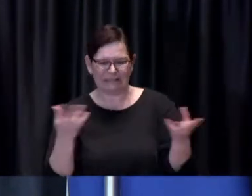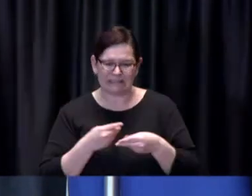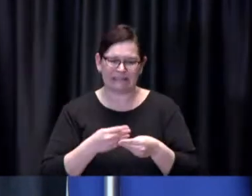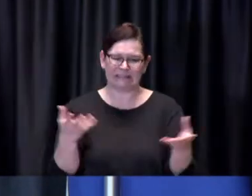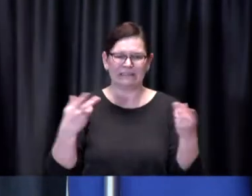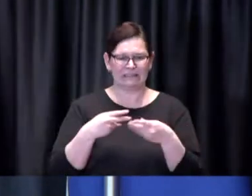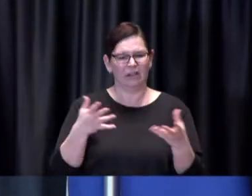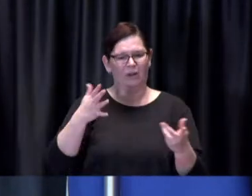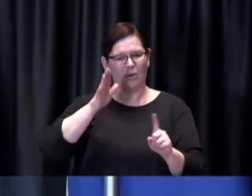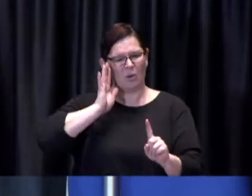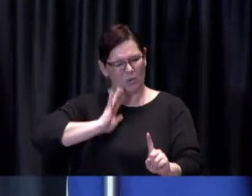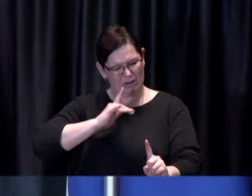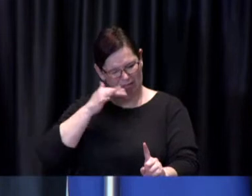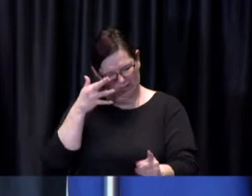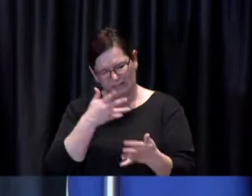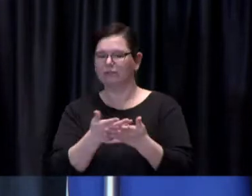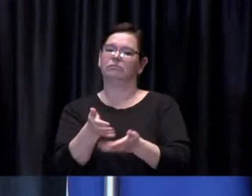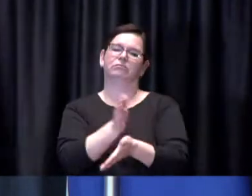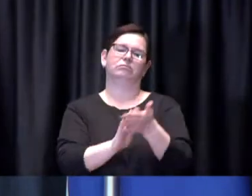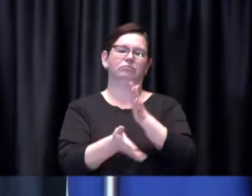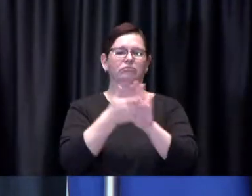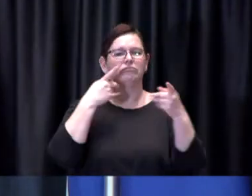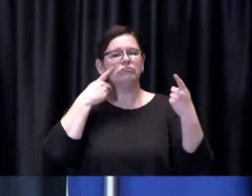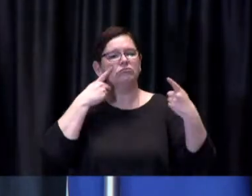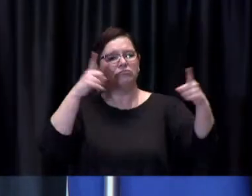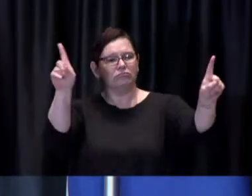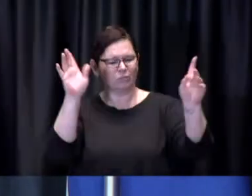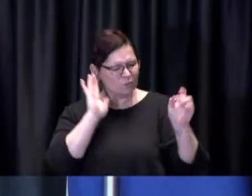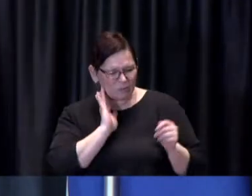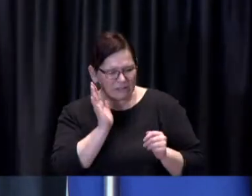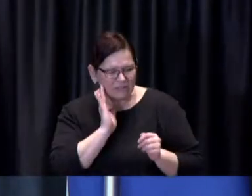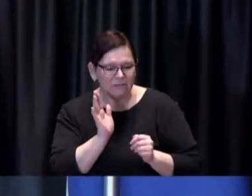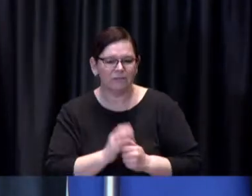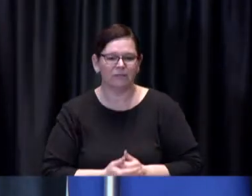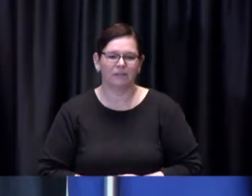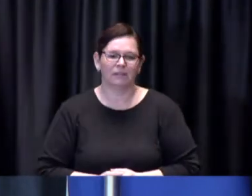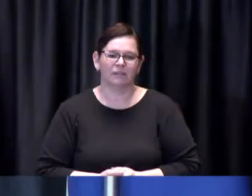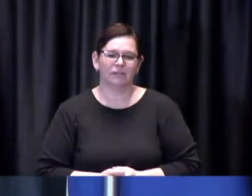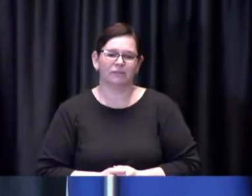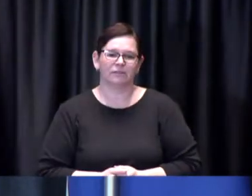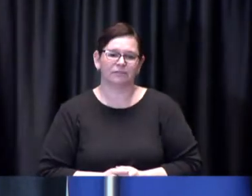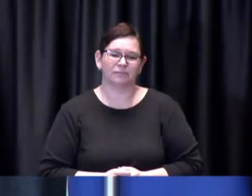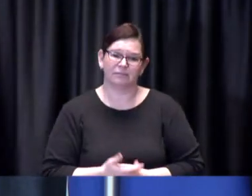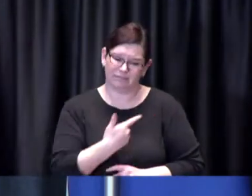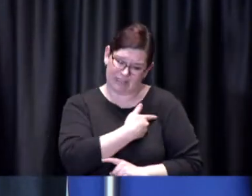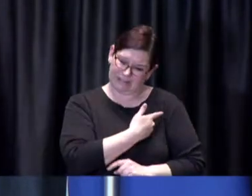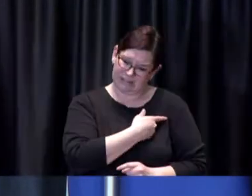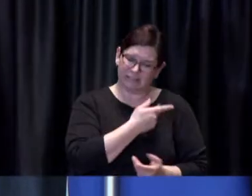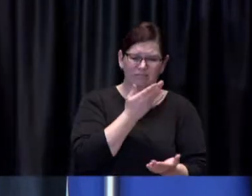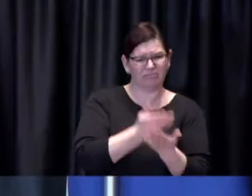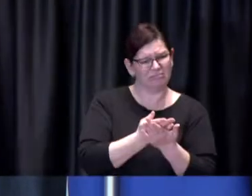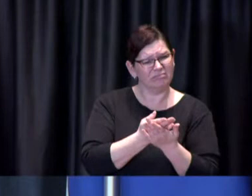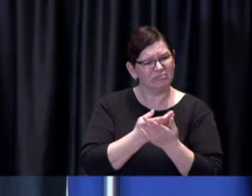way forward but vaccines are most effective they will deliver the best protection that they can for